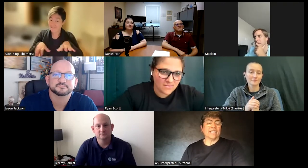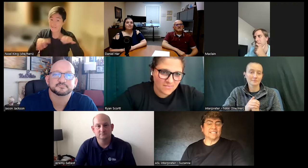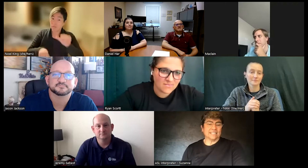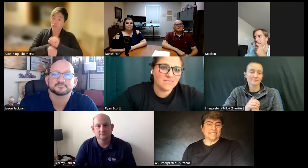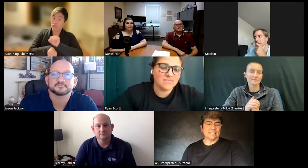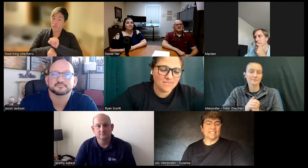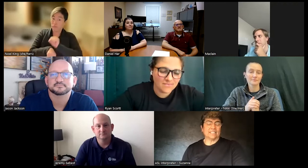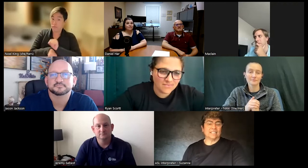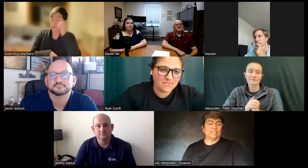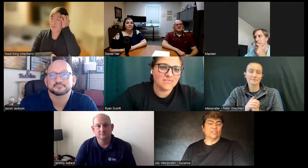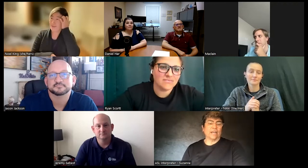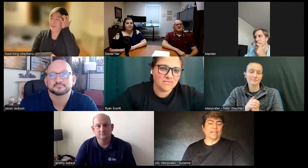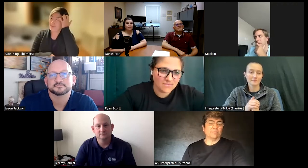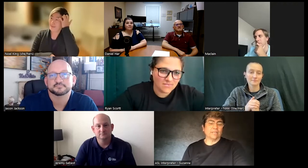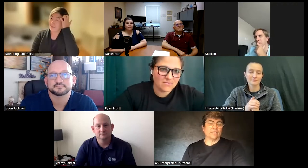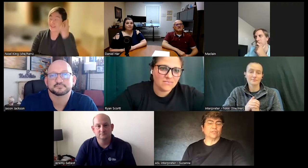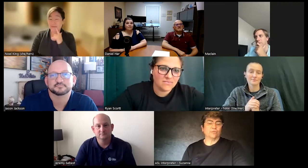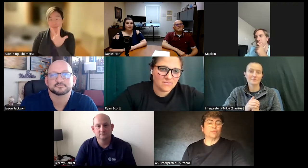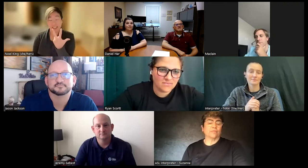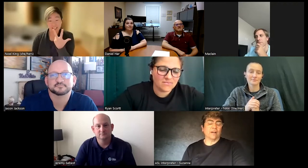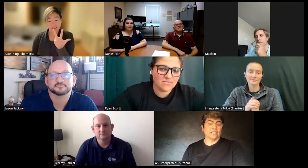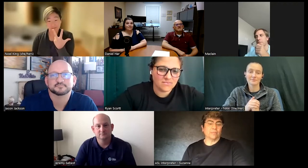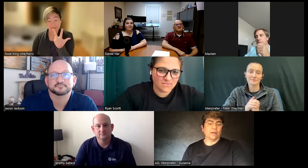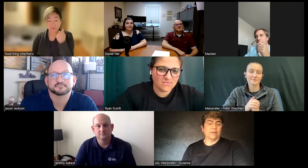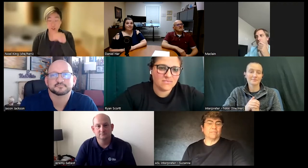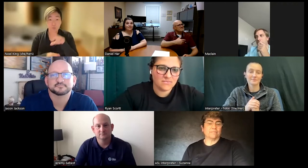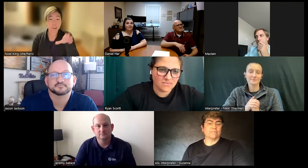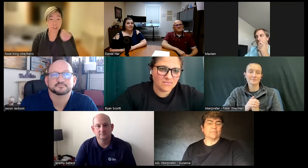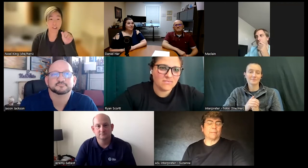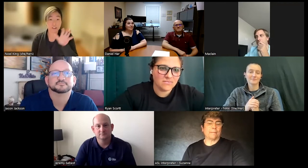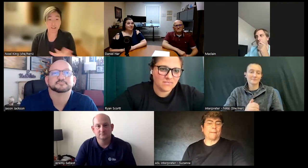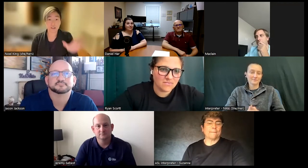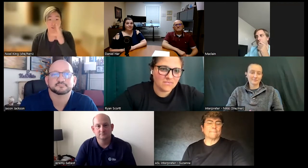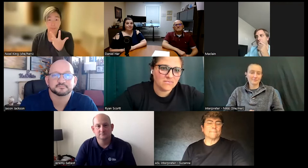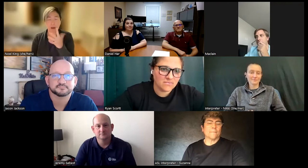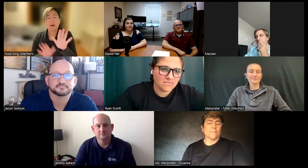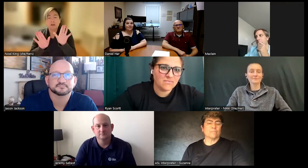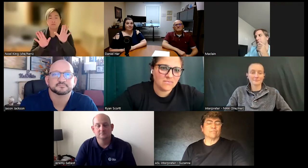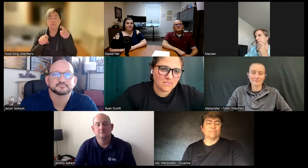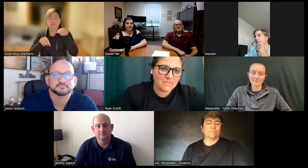license so I can be supervised by them